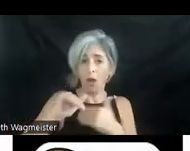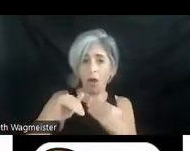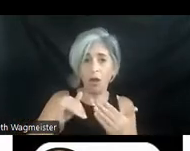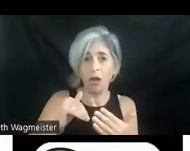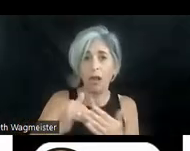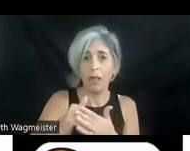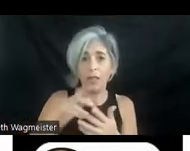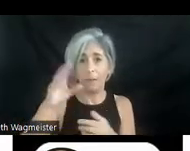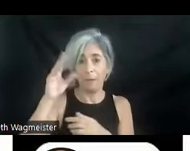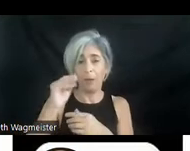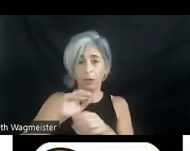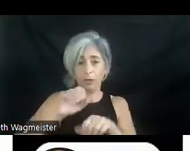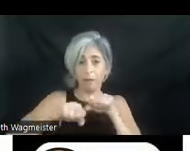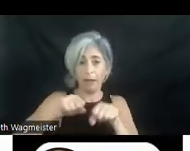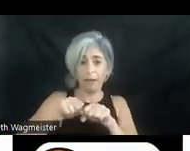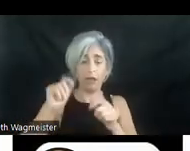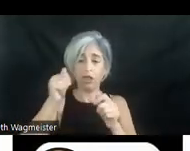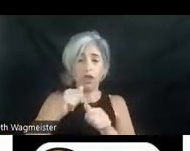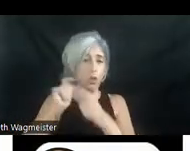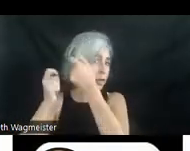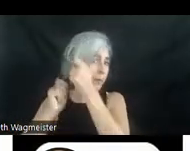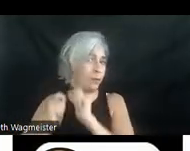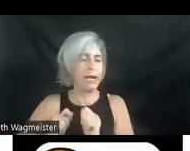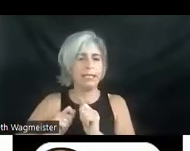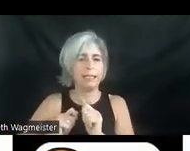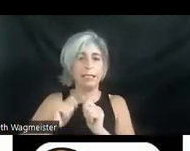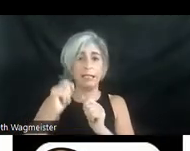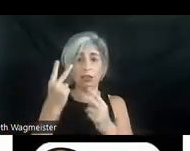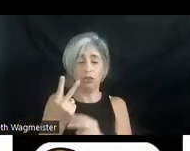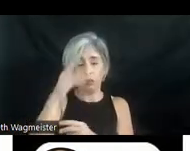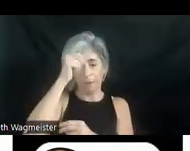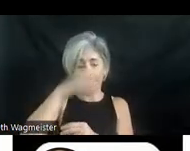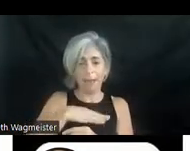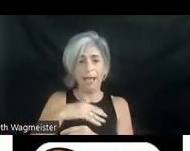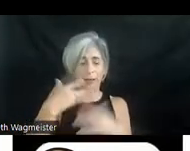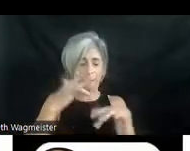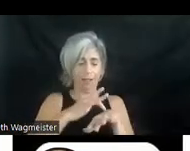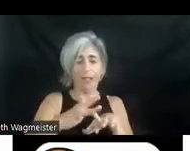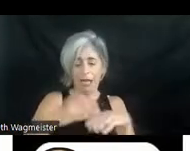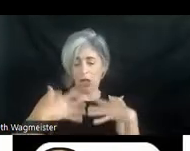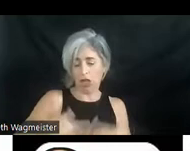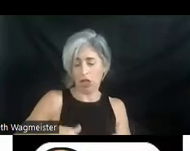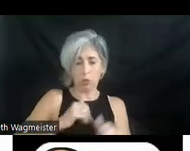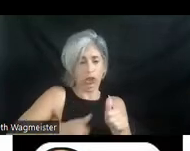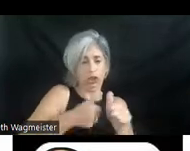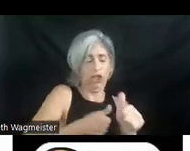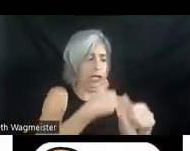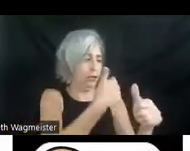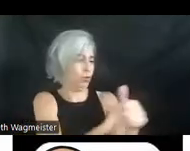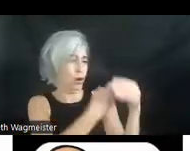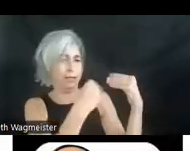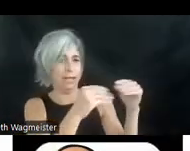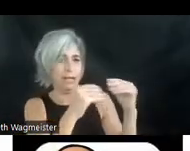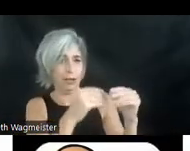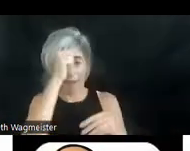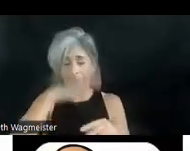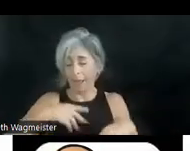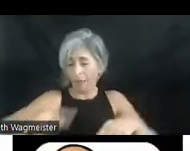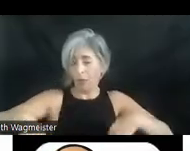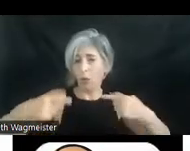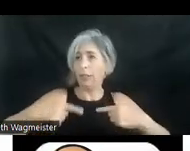The girl with braids hugs her friend. Now two men in plain clothes chase the drug dealer. The bearded man in a wheelchair smiles victoriously to the sky.